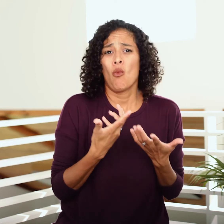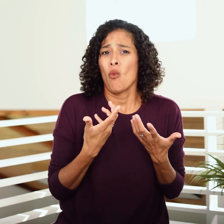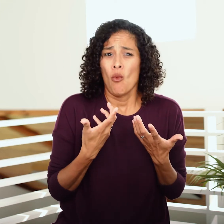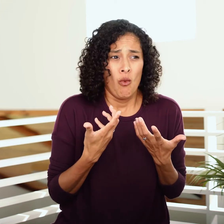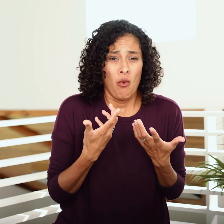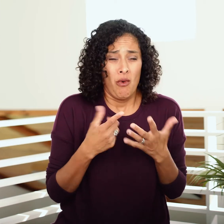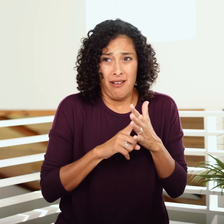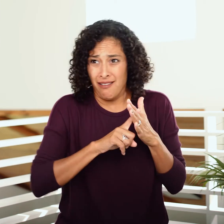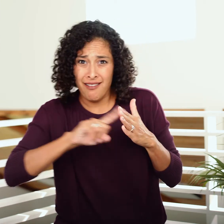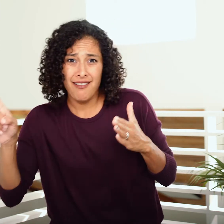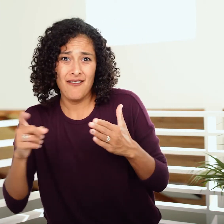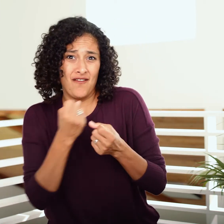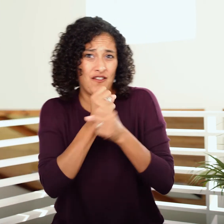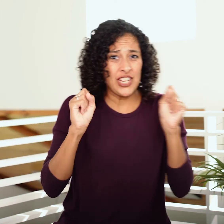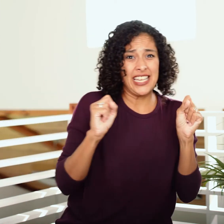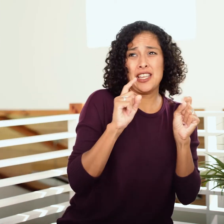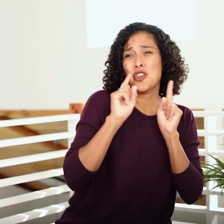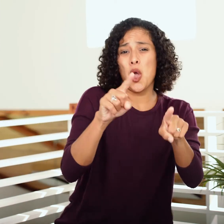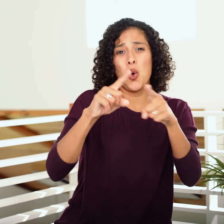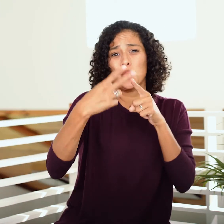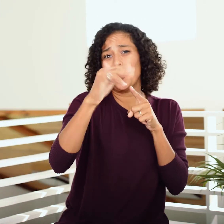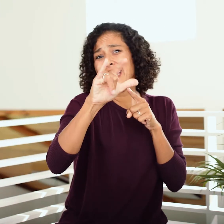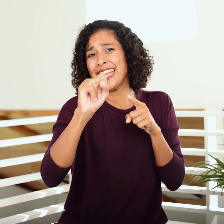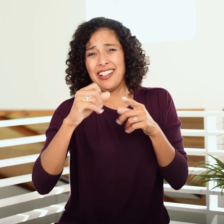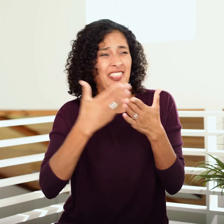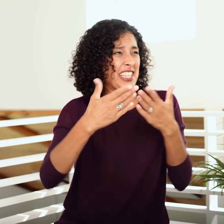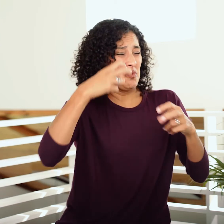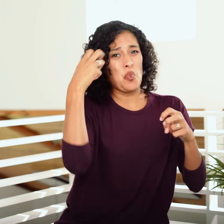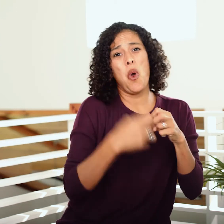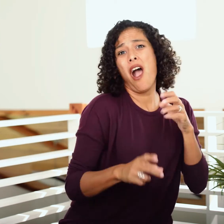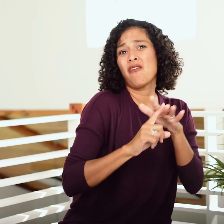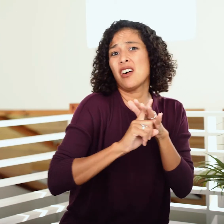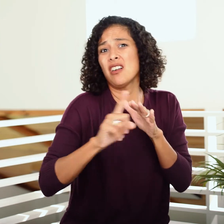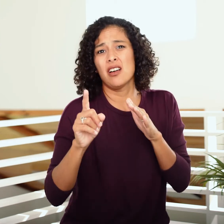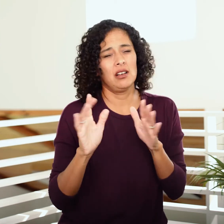To not break free and escape to the hills when times get tough,